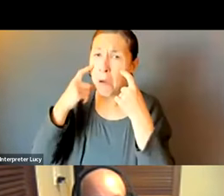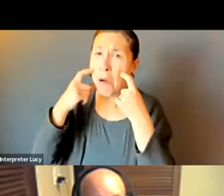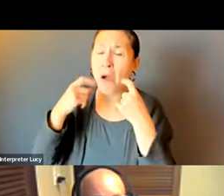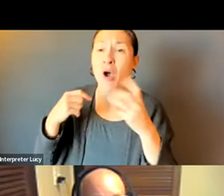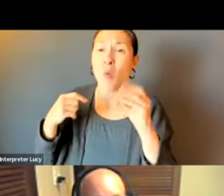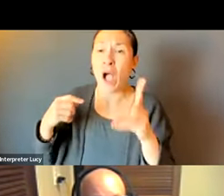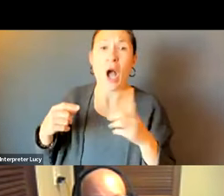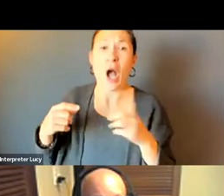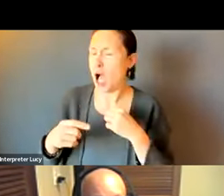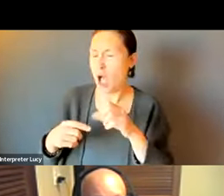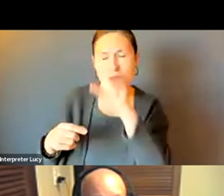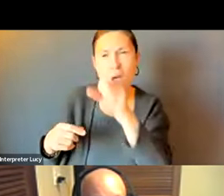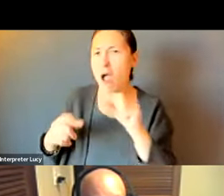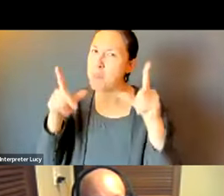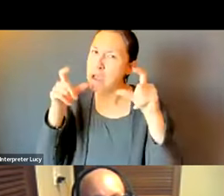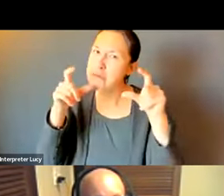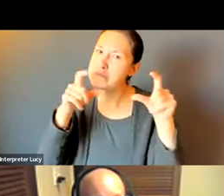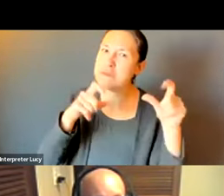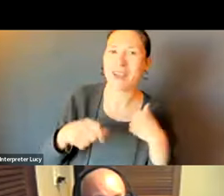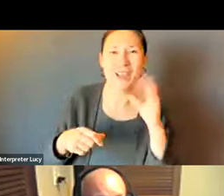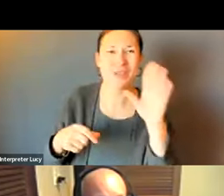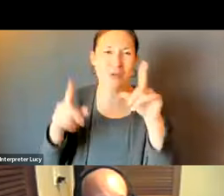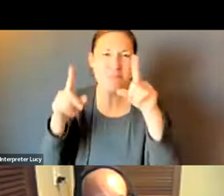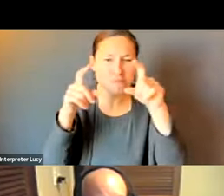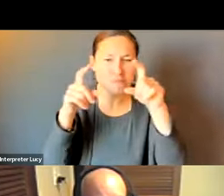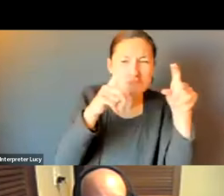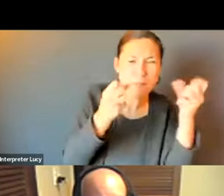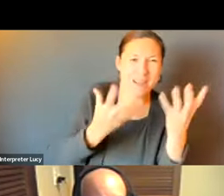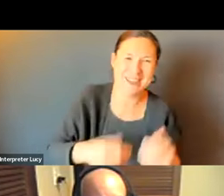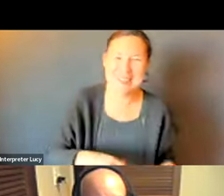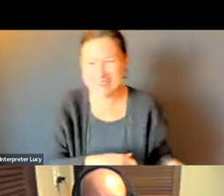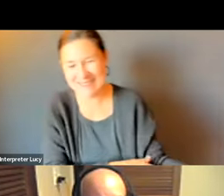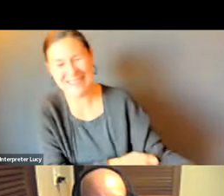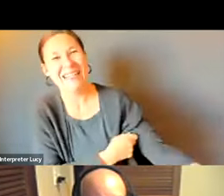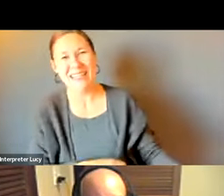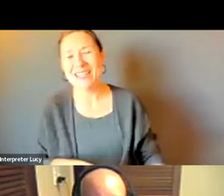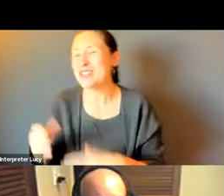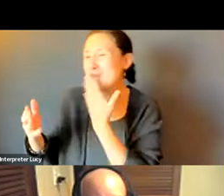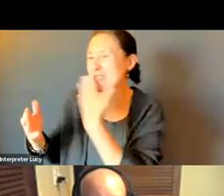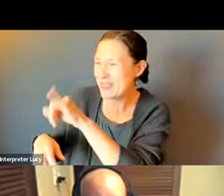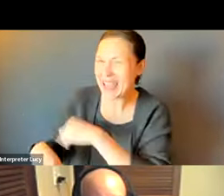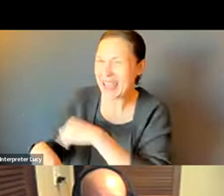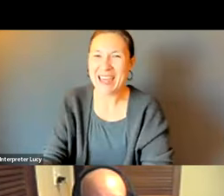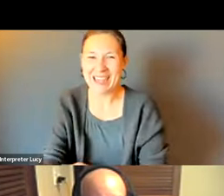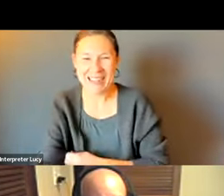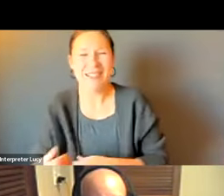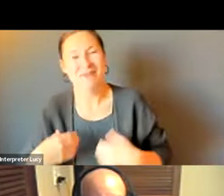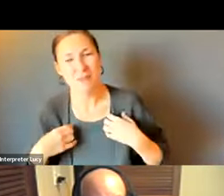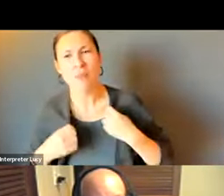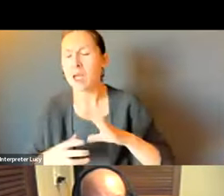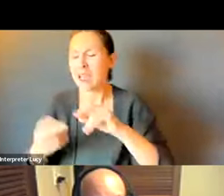YOU MADE ME SO HAPPY SAYING THAT. OH, MY GOODNESS. I'M A PICTURE QUEEN. YES, YES. THIS IS SUPER. THANK YOU SO MUCH.